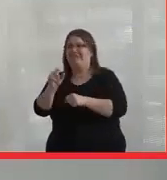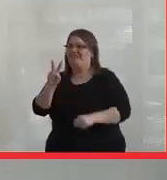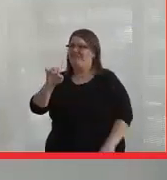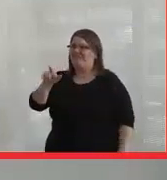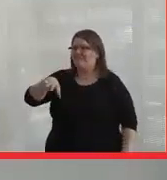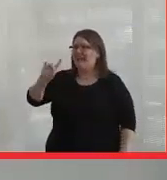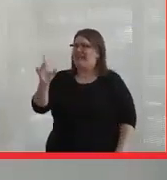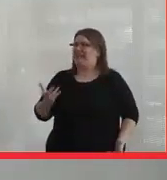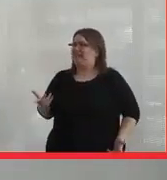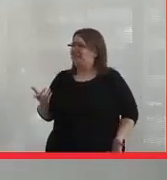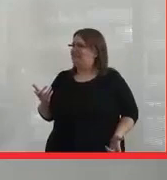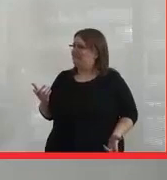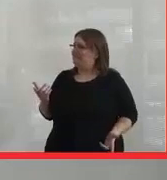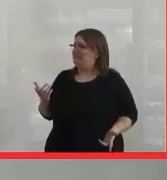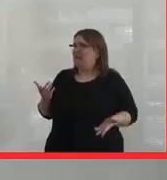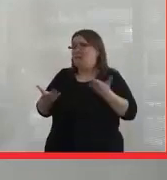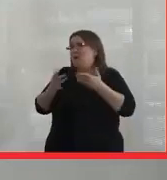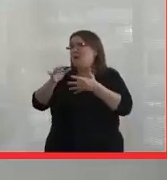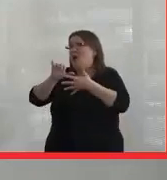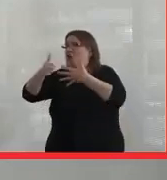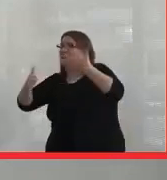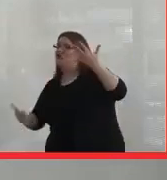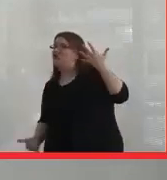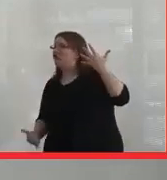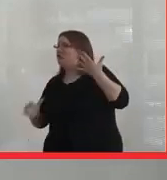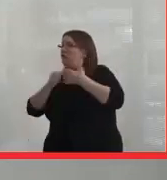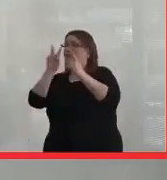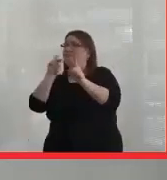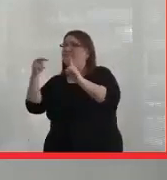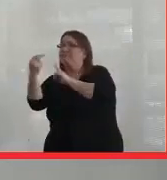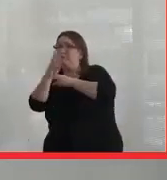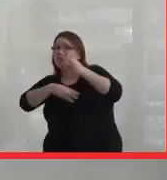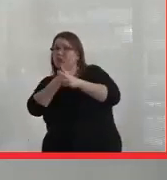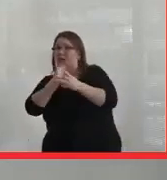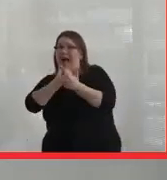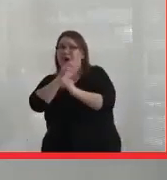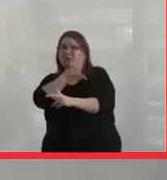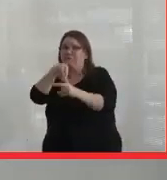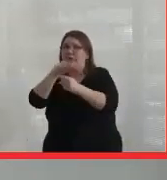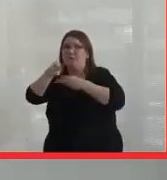and as perhaps alternatives to how to see the world and how to engage.